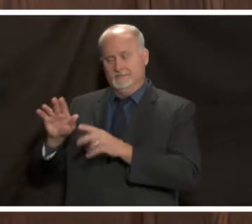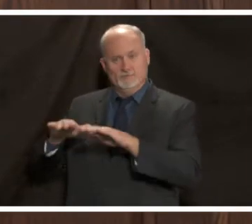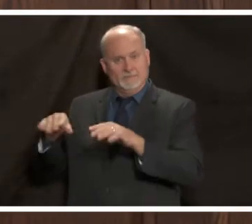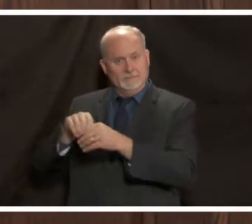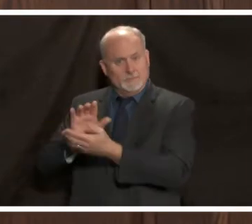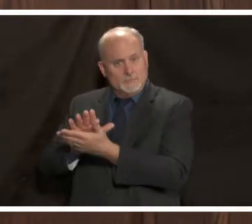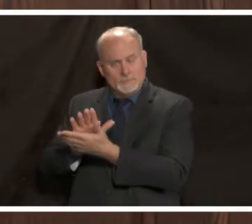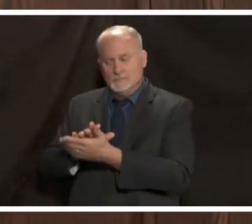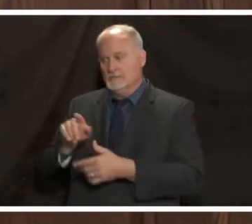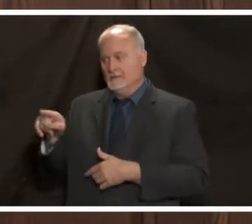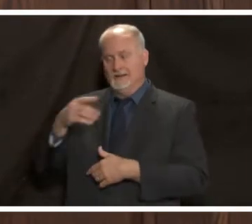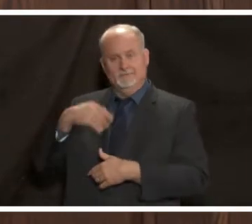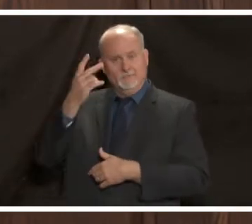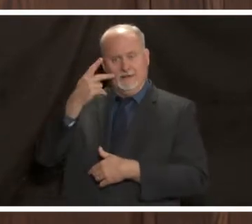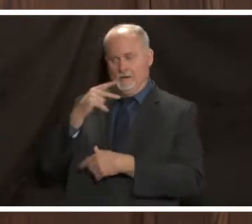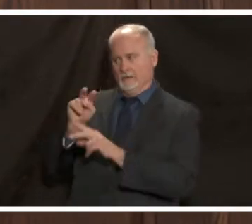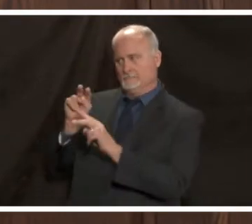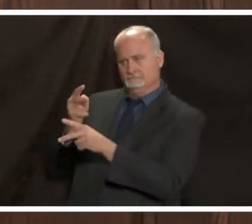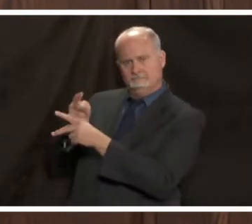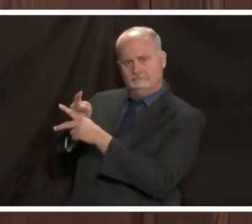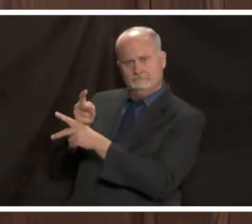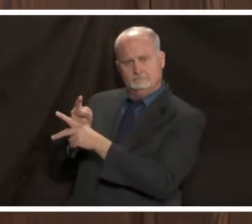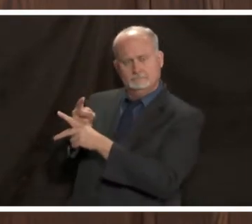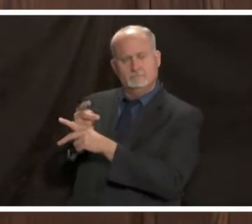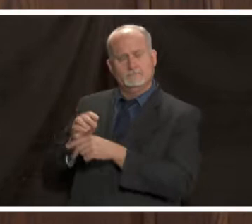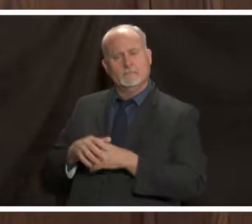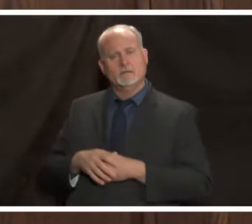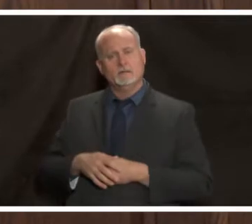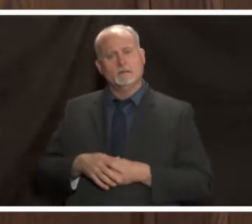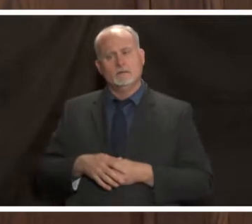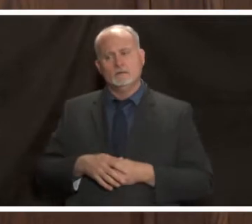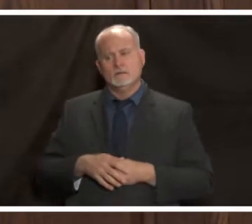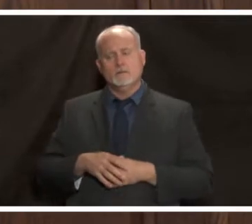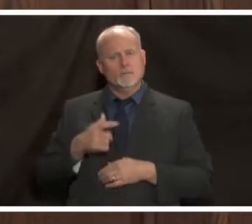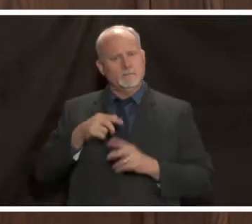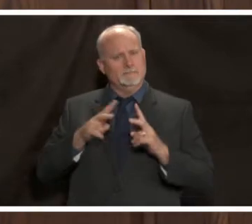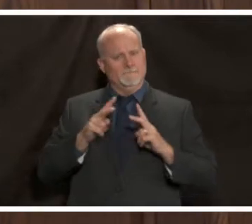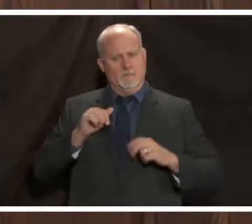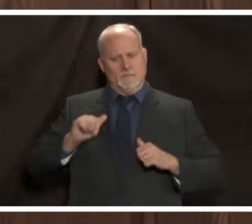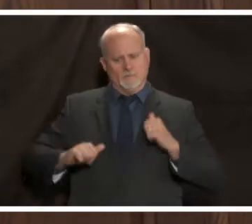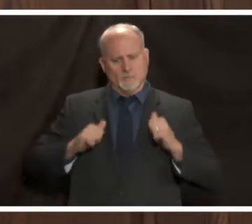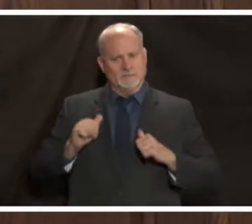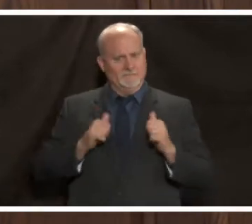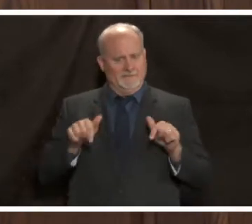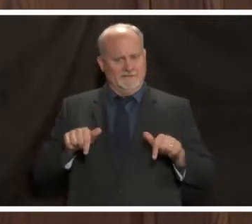they have parents to tend to we've taken some pretty aggressive measures here at uab to monitor